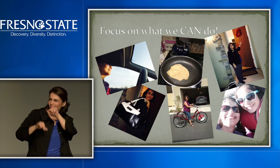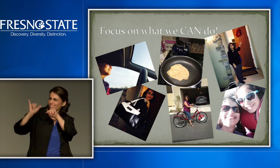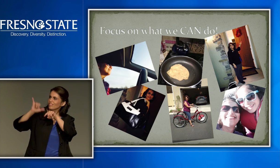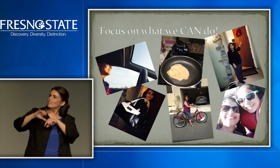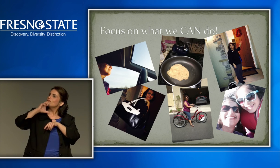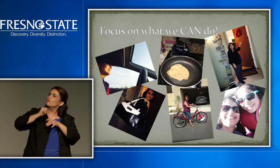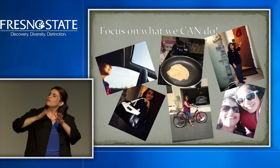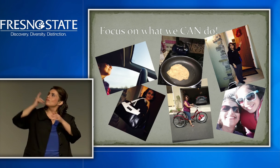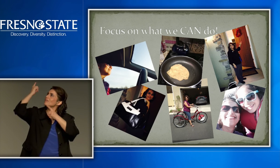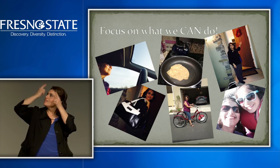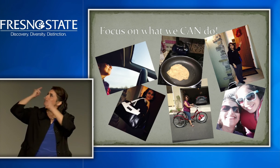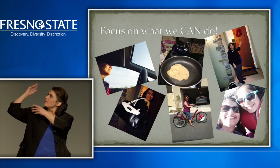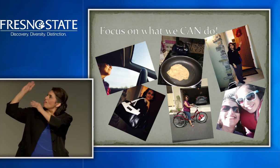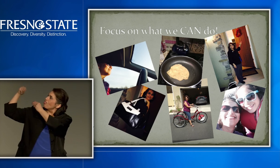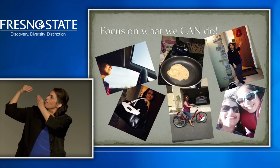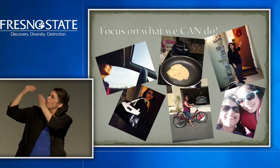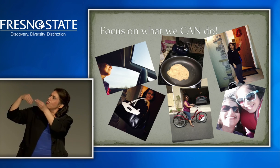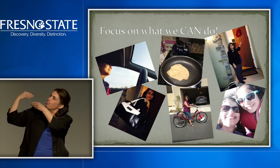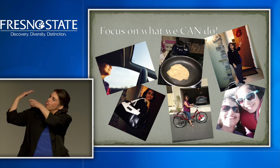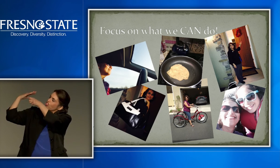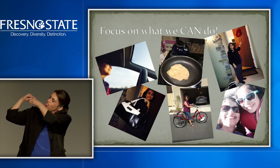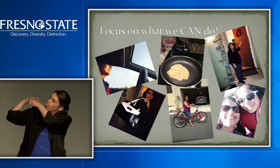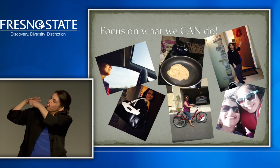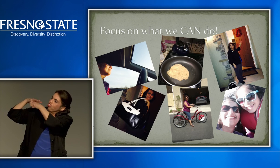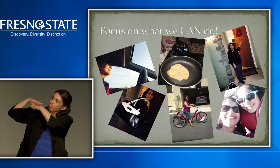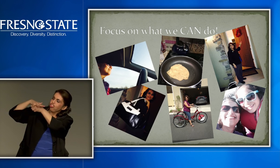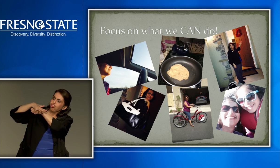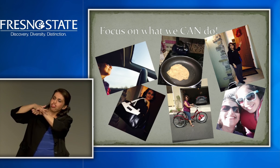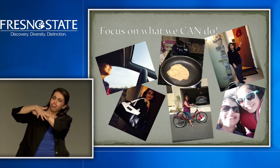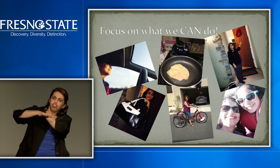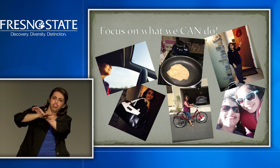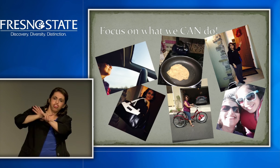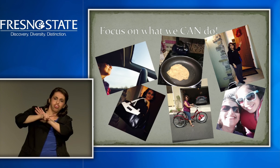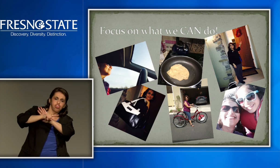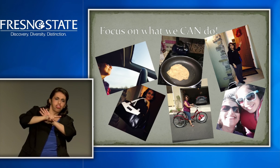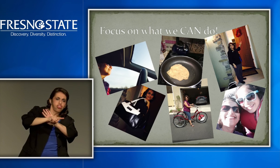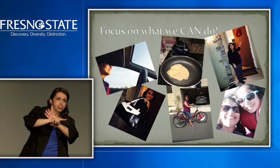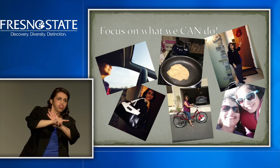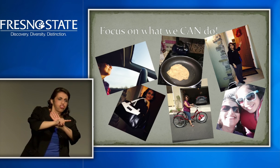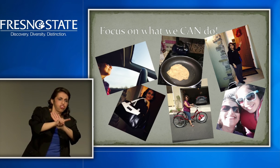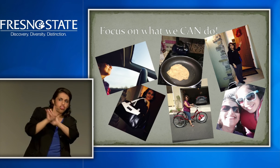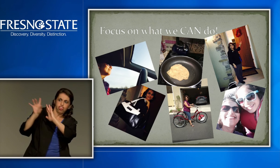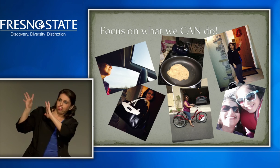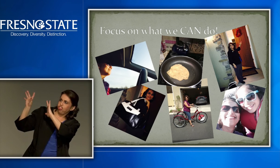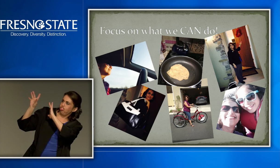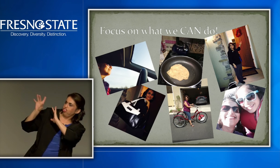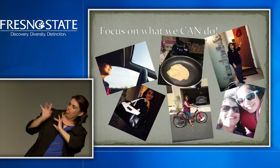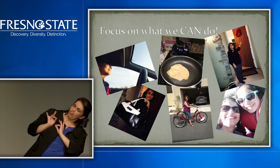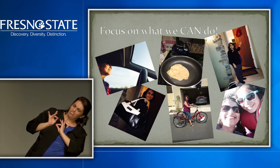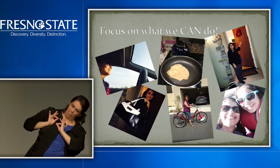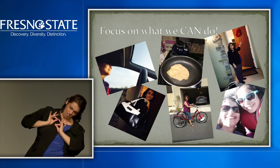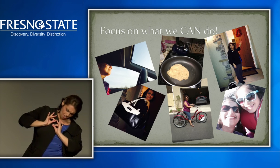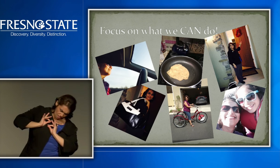A lot of people think that we can't do things, and that message has been spread out through history.